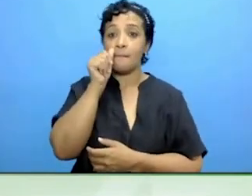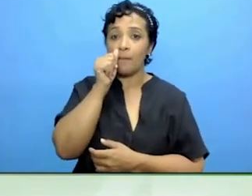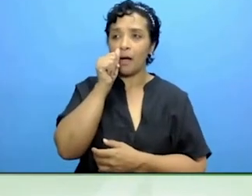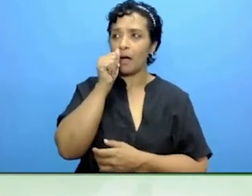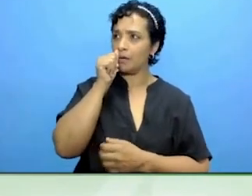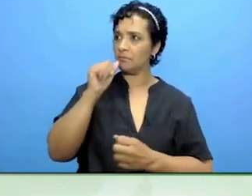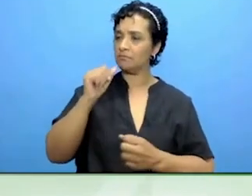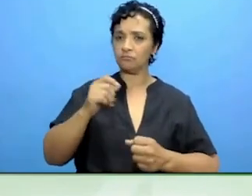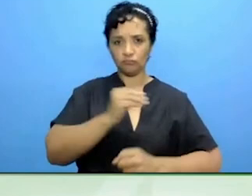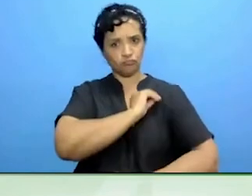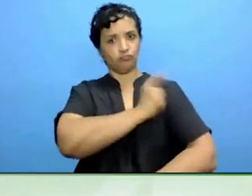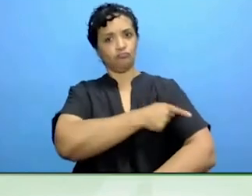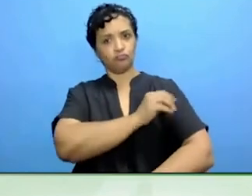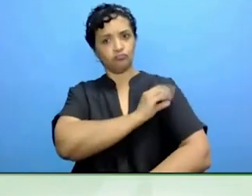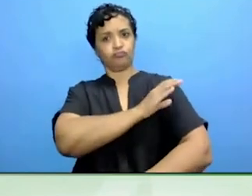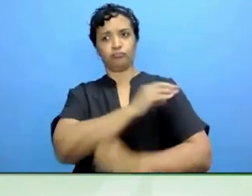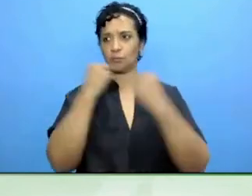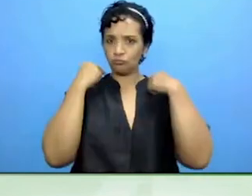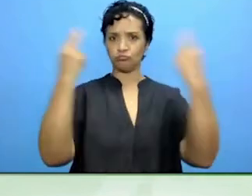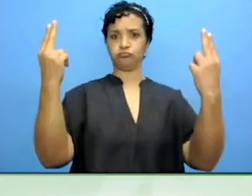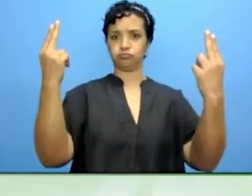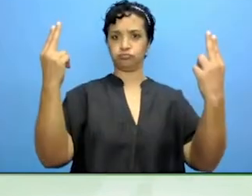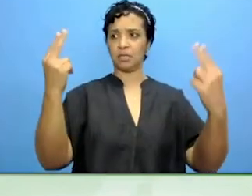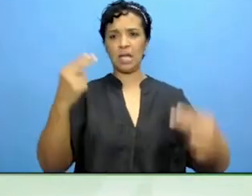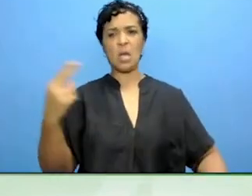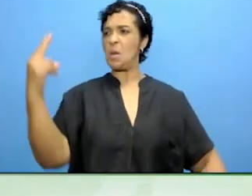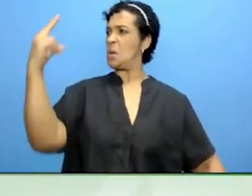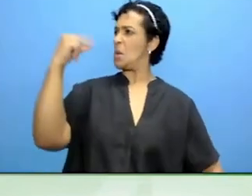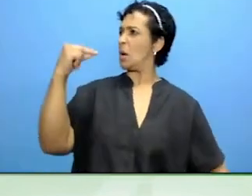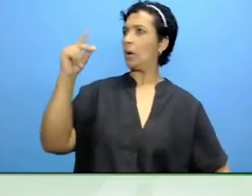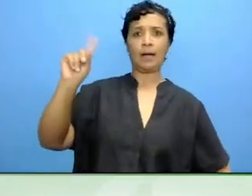will not take no for an answer, with very important international